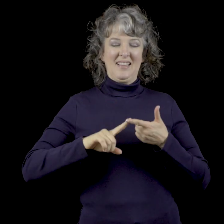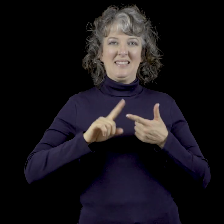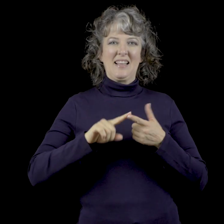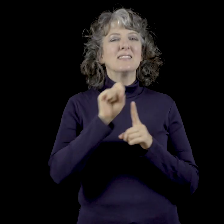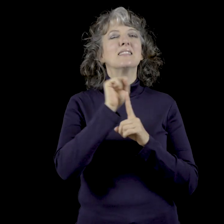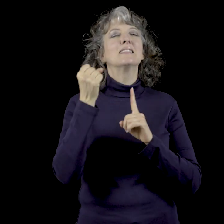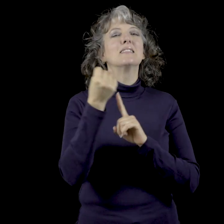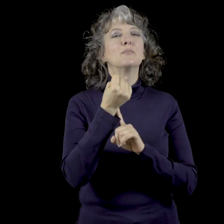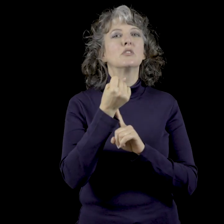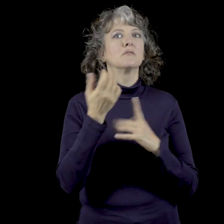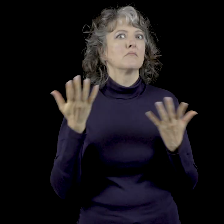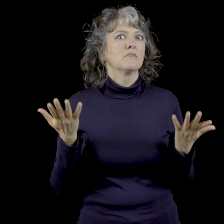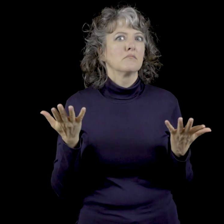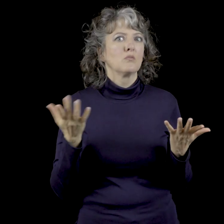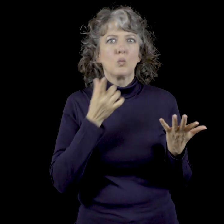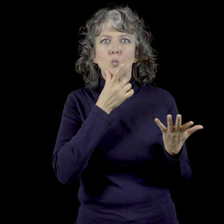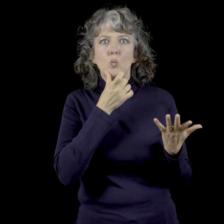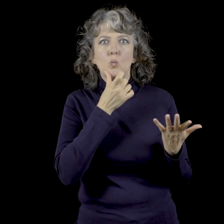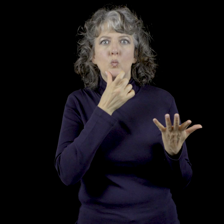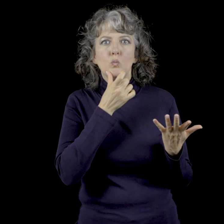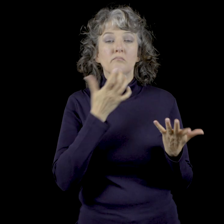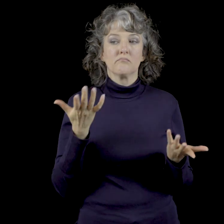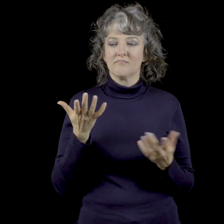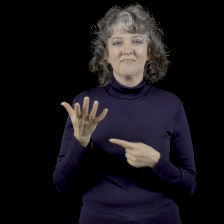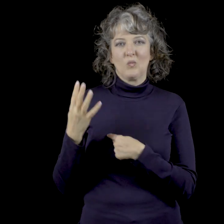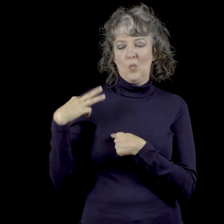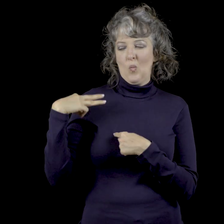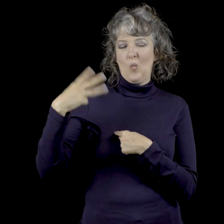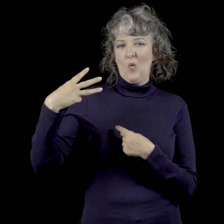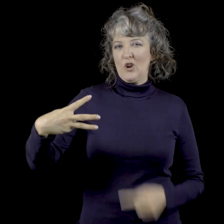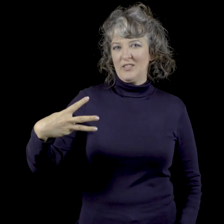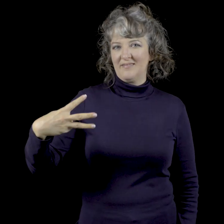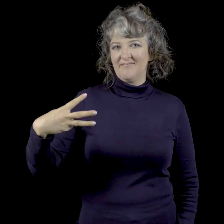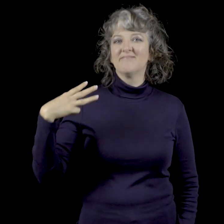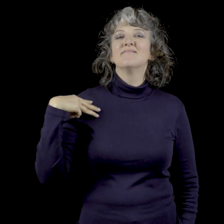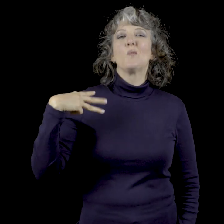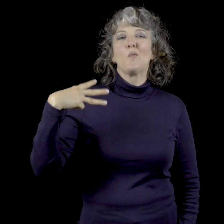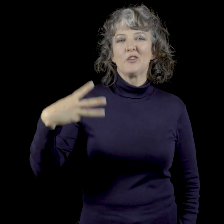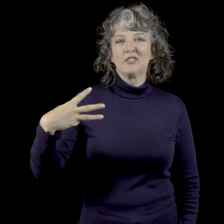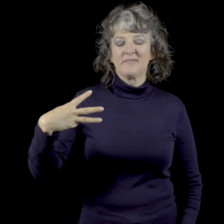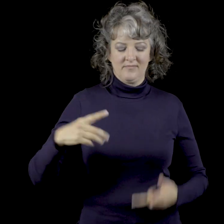Next is our topic. Which is George Washington.